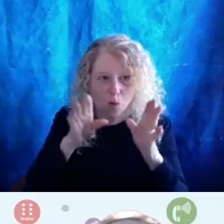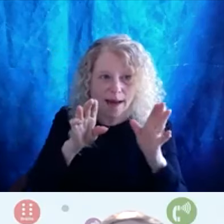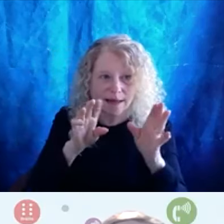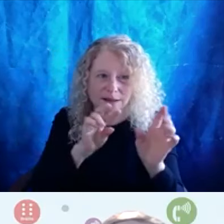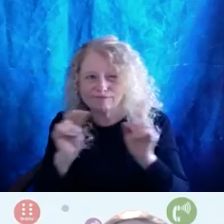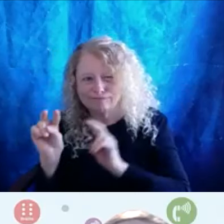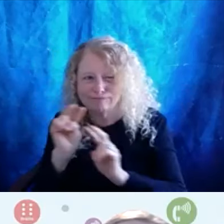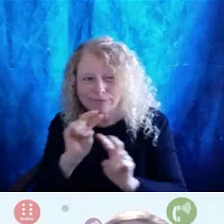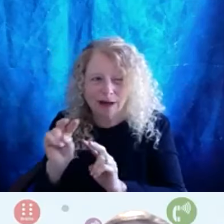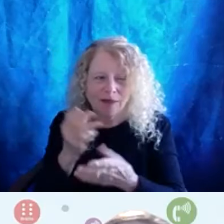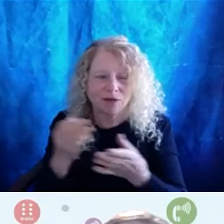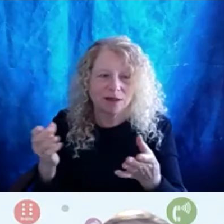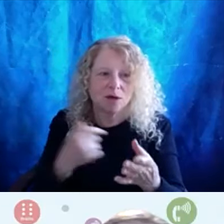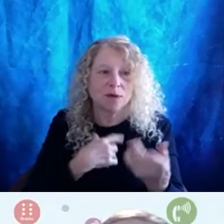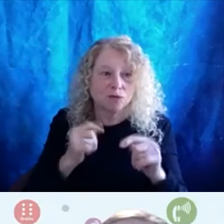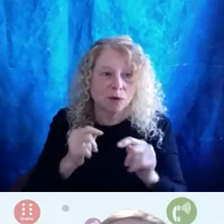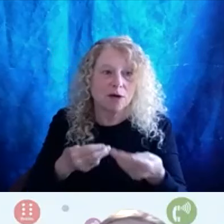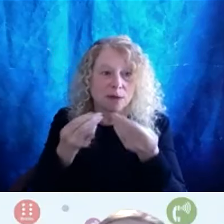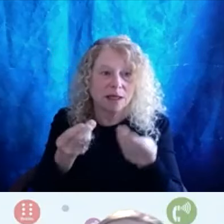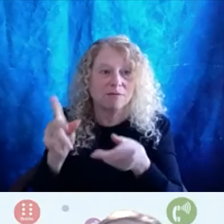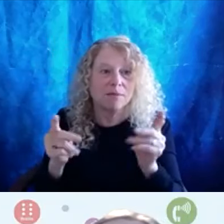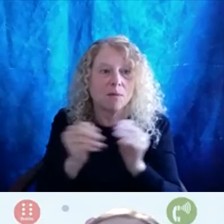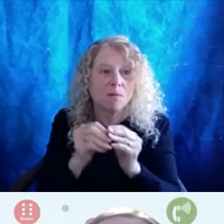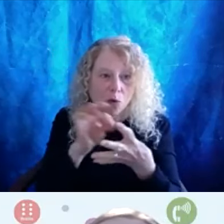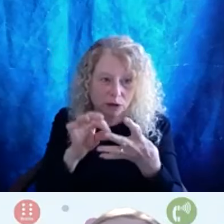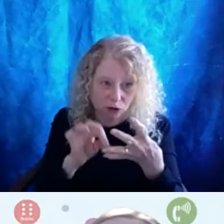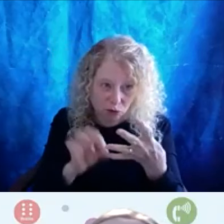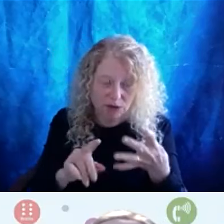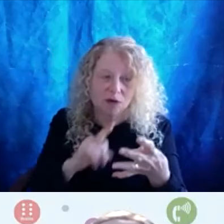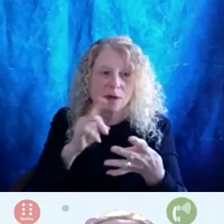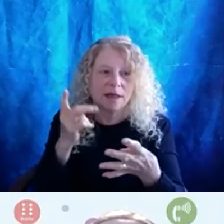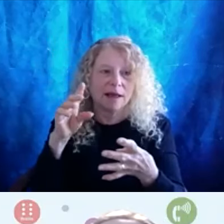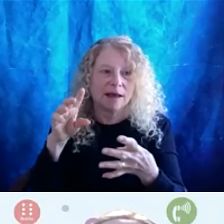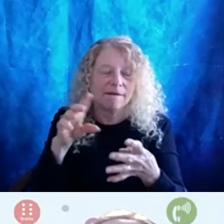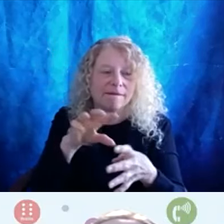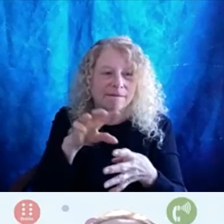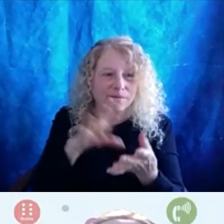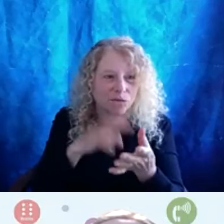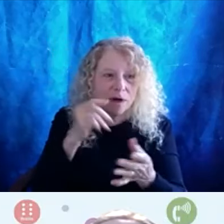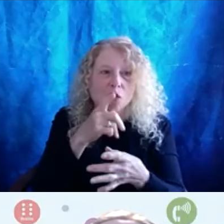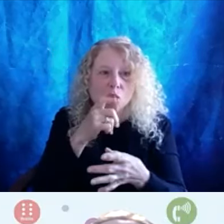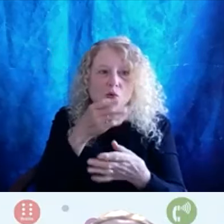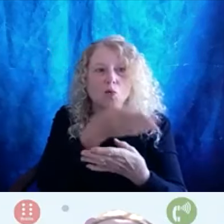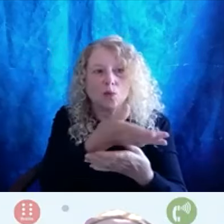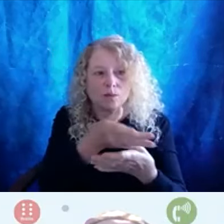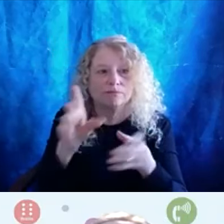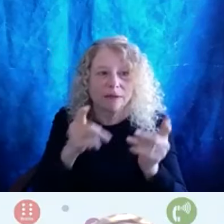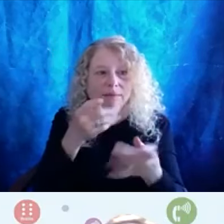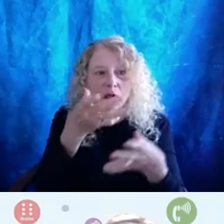where we're trying to give people more choice and really find out who they are. We we have I mean from the you know I'm,